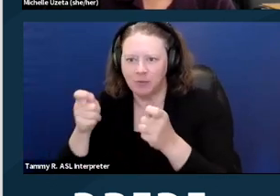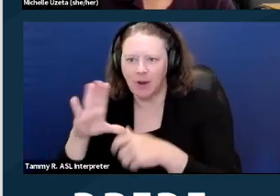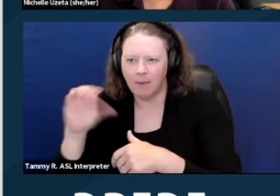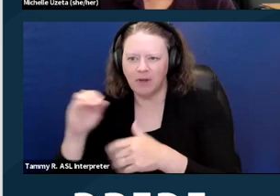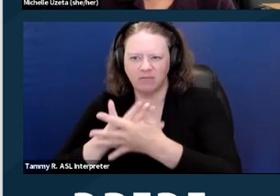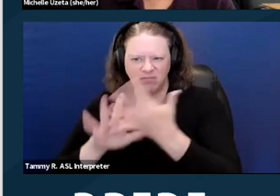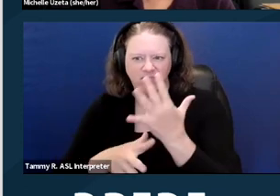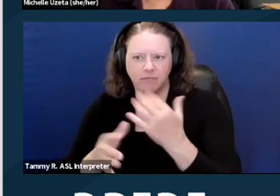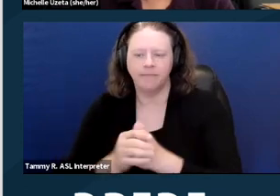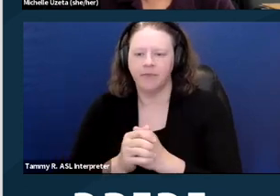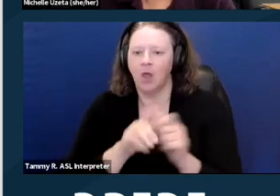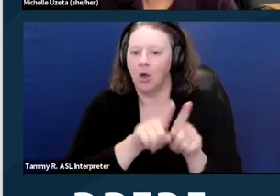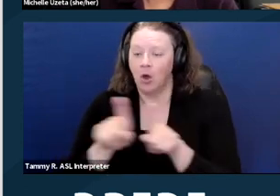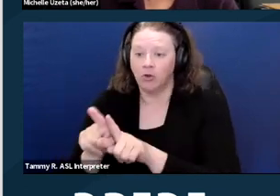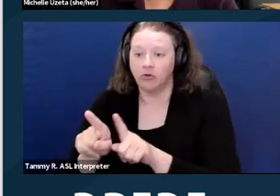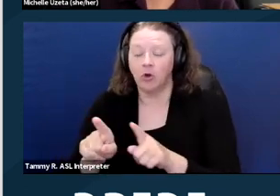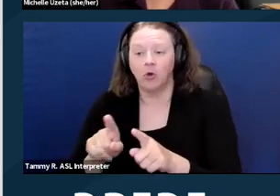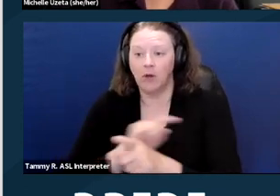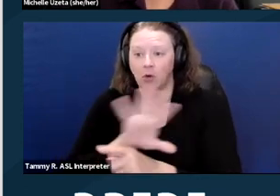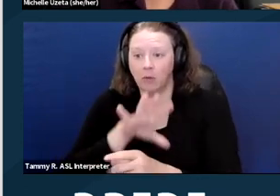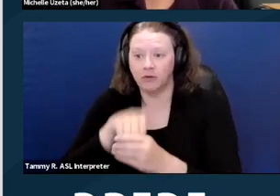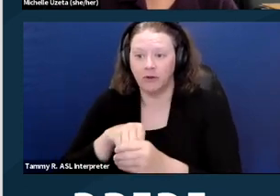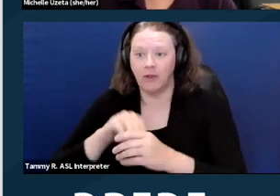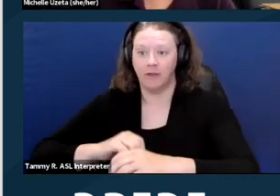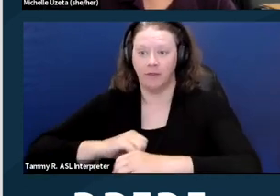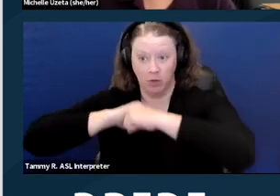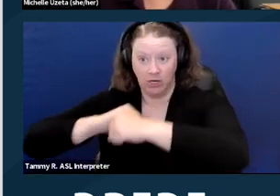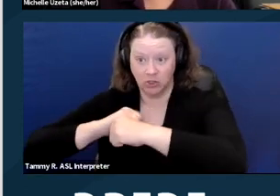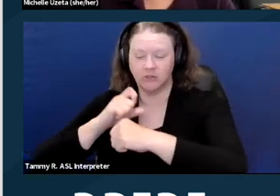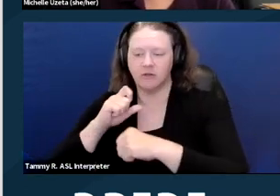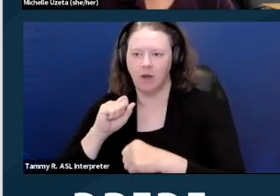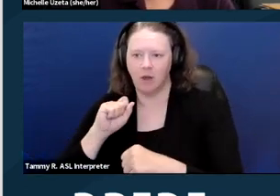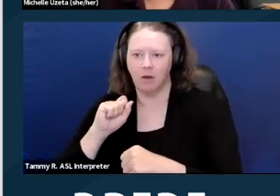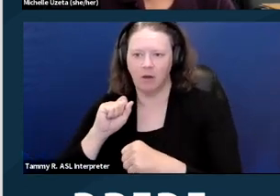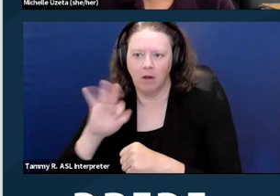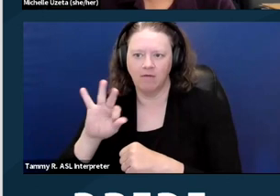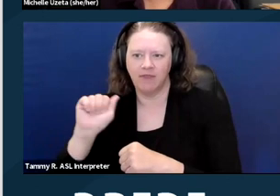It also incorporates by reference the protections of the Americans with Disabilities Act.